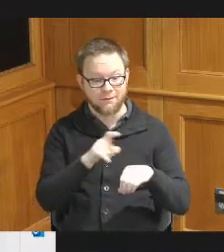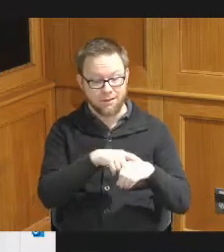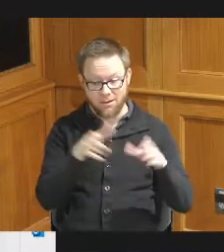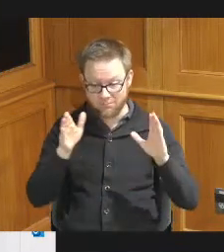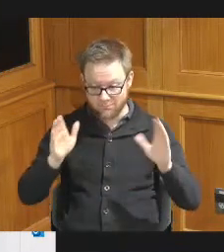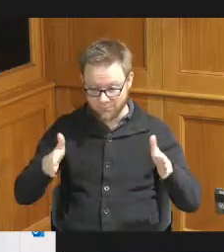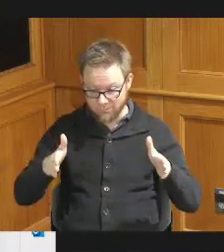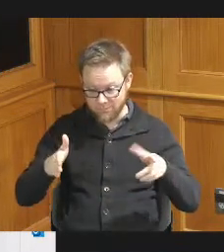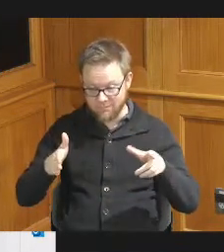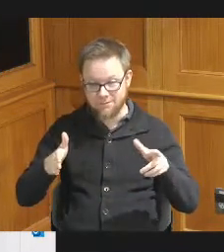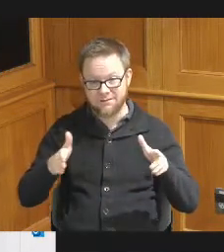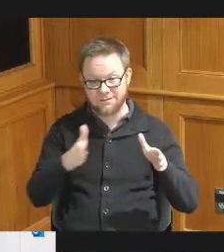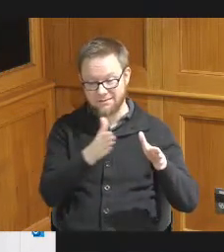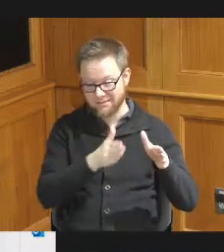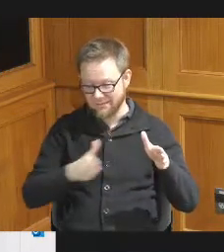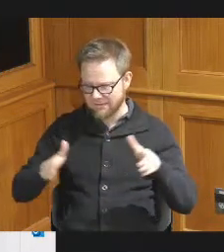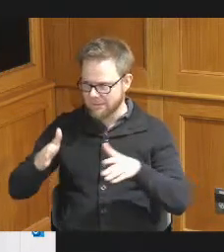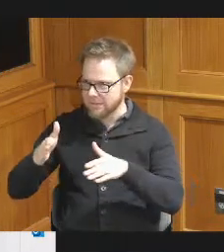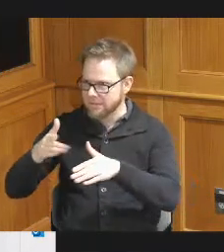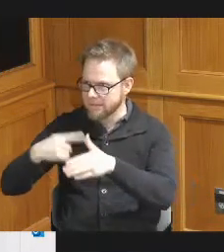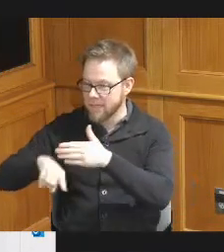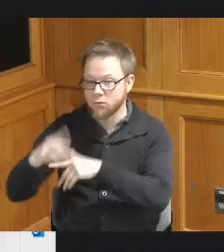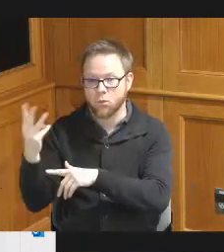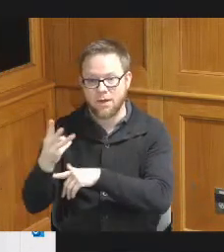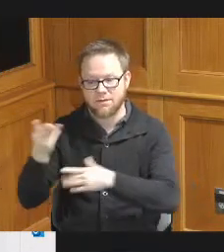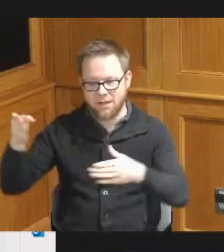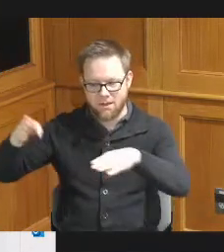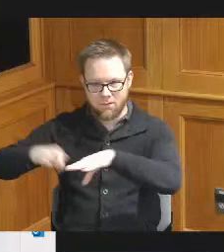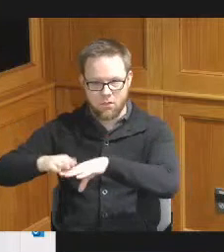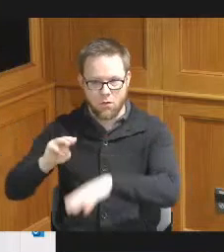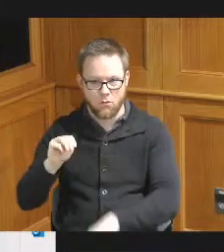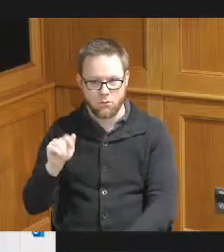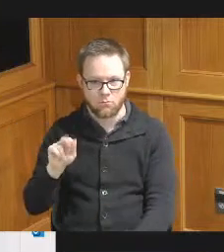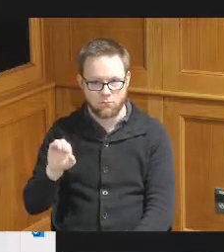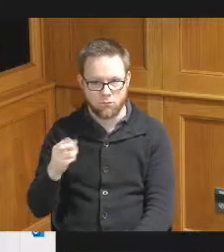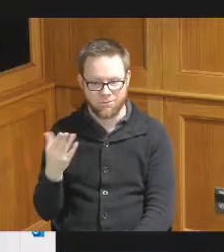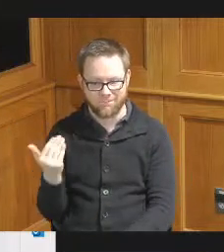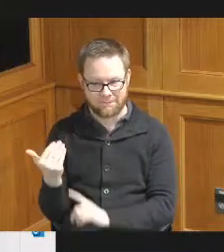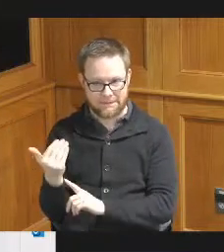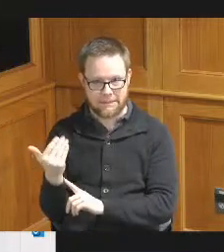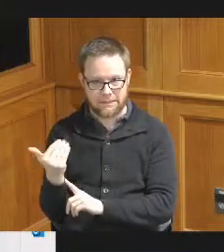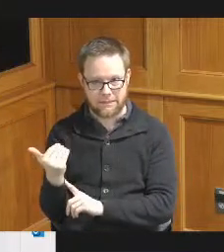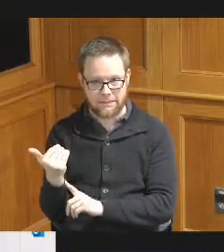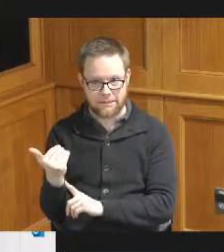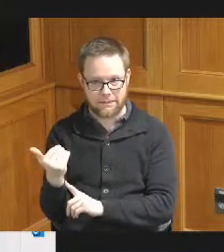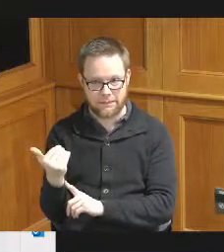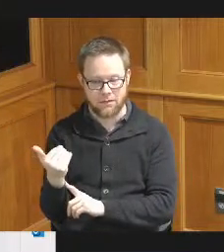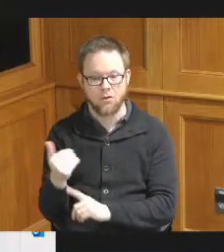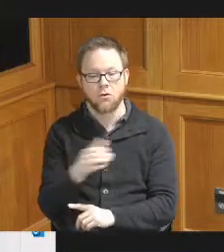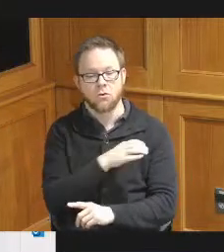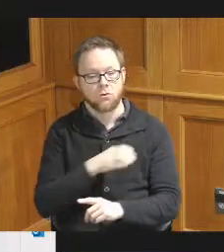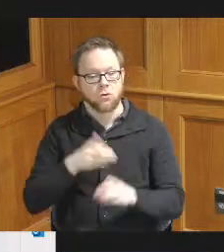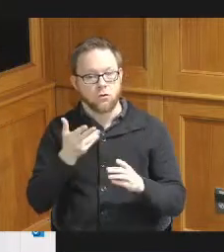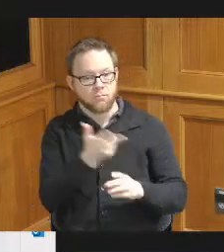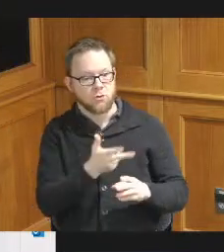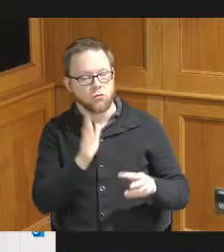next actually next Wednesday March 15th and then Commissioners will consider this plan for adoption